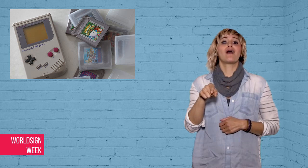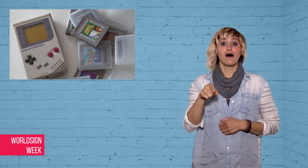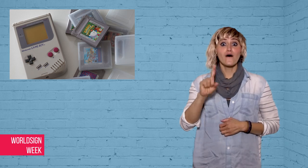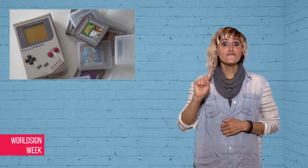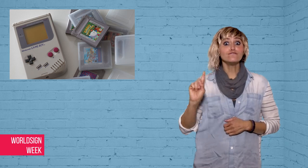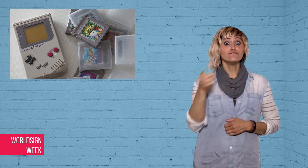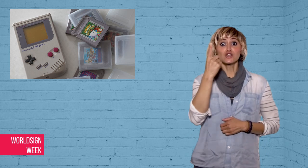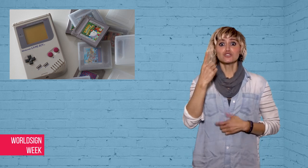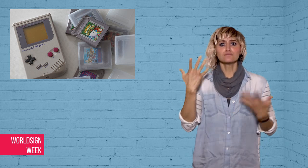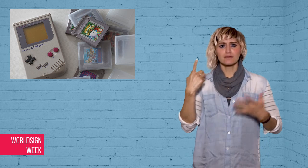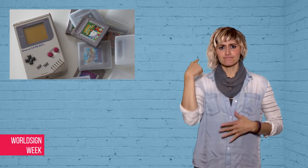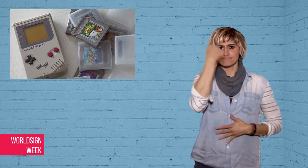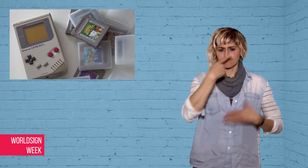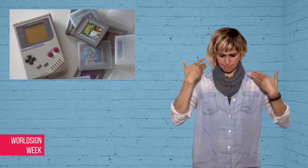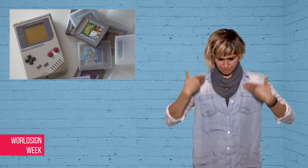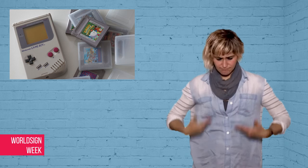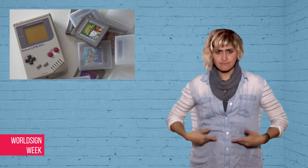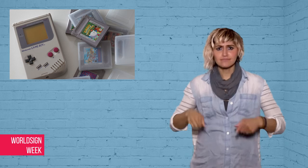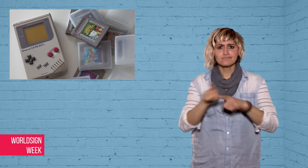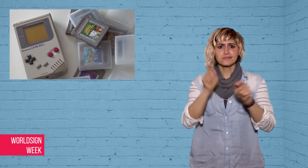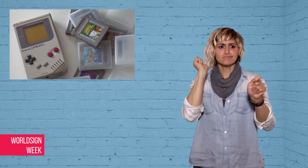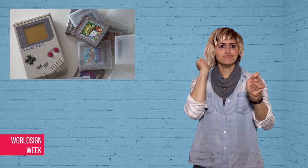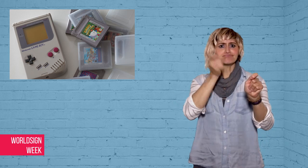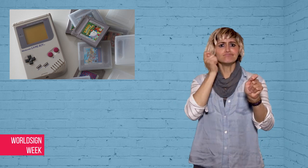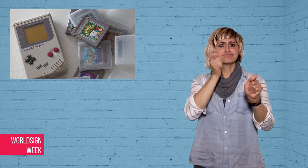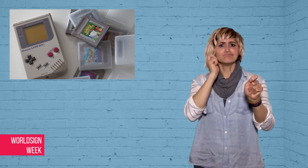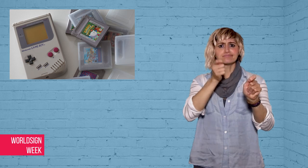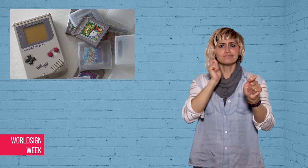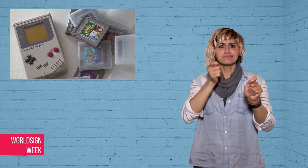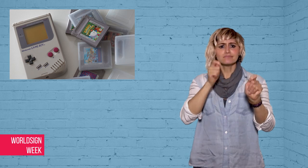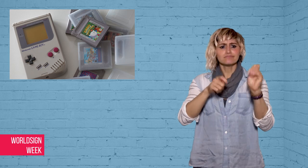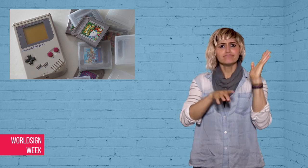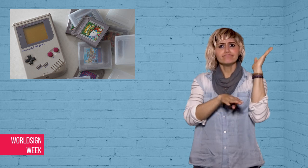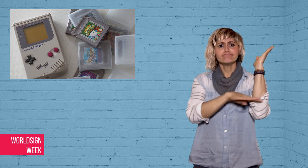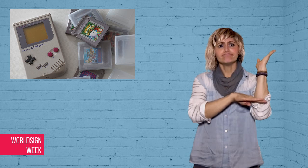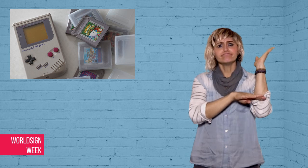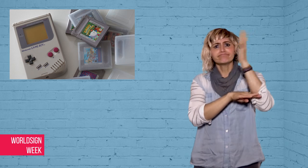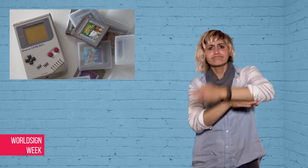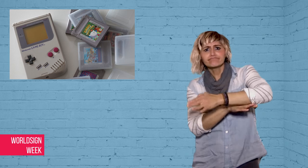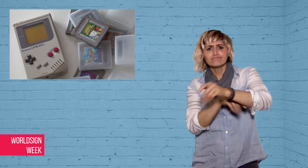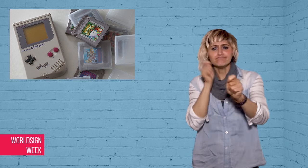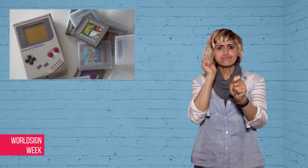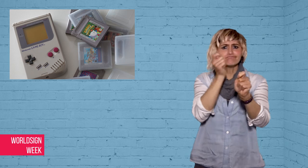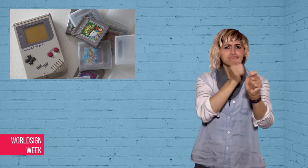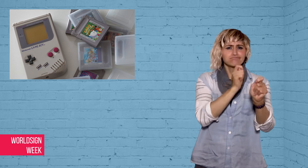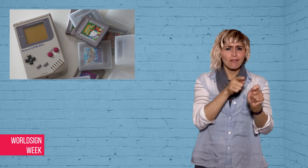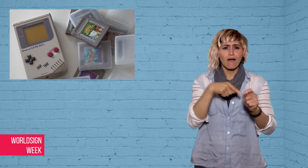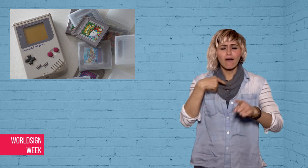came along four years later.